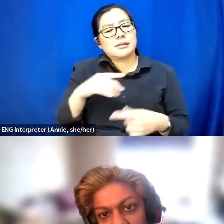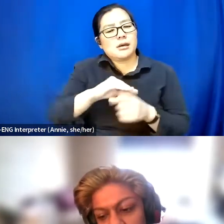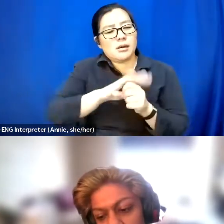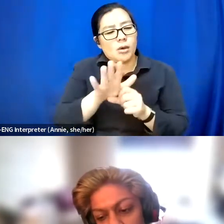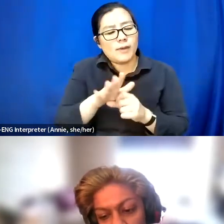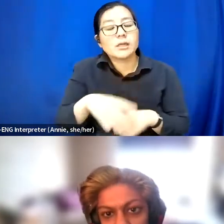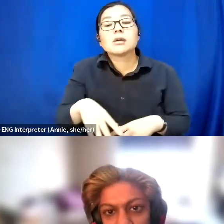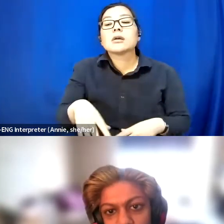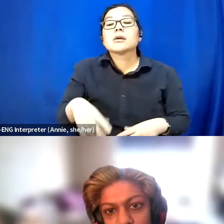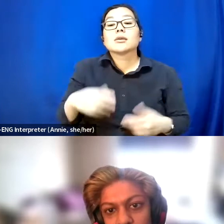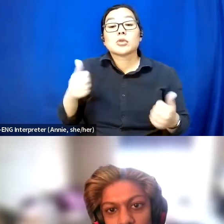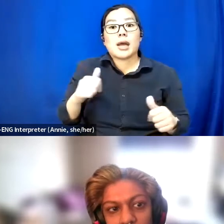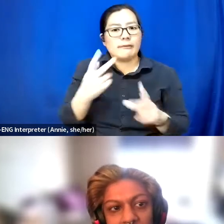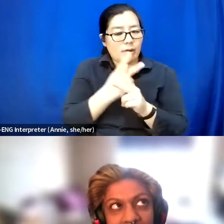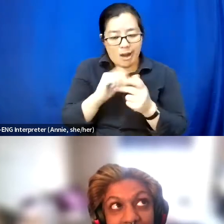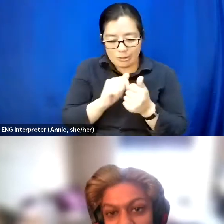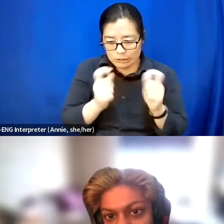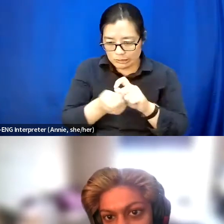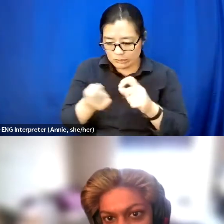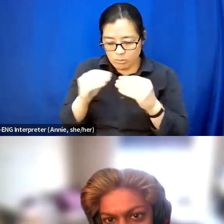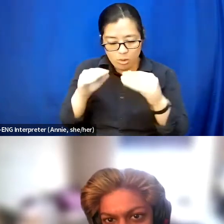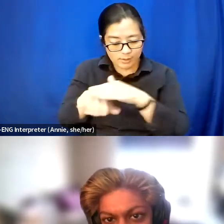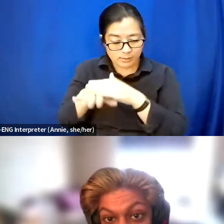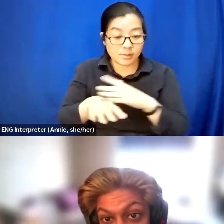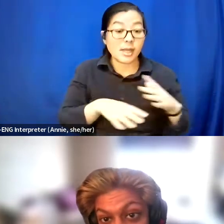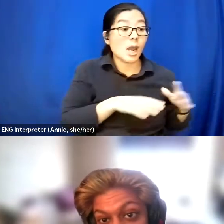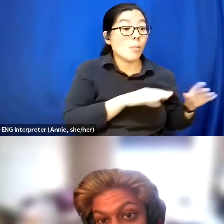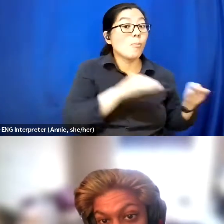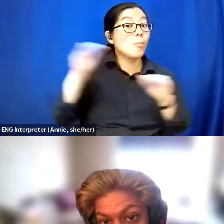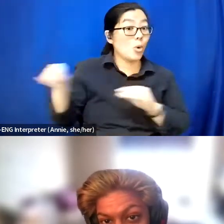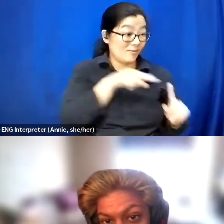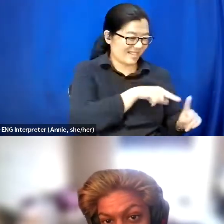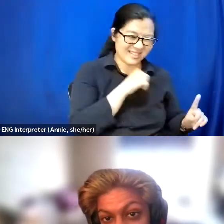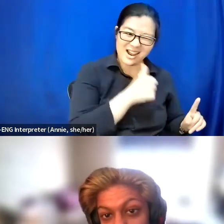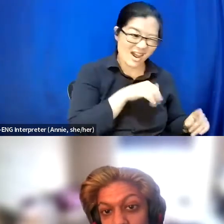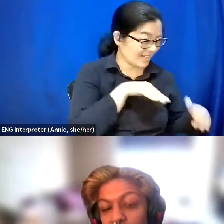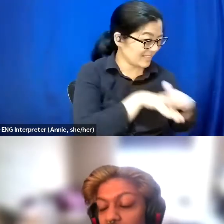They actually move from an inaccessible location where you had to go up a flight of stairs to get